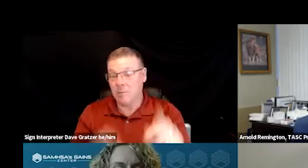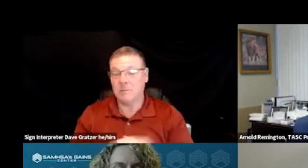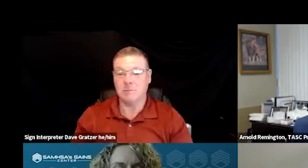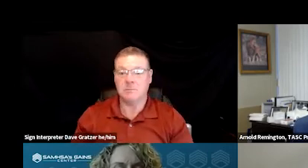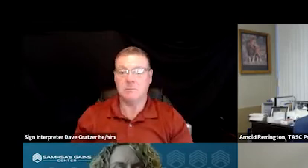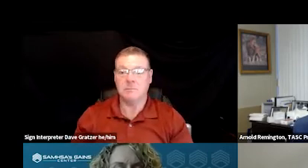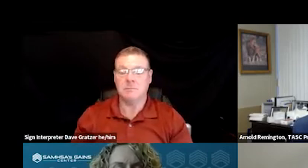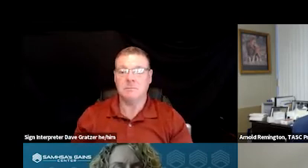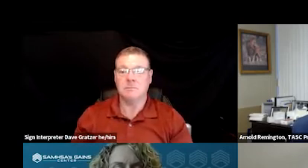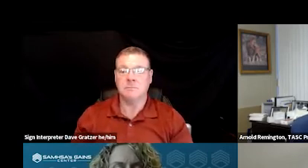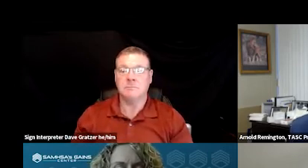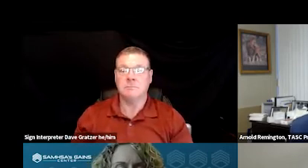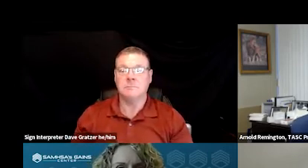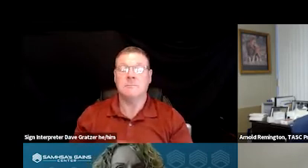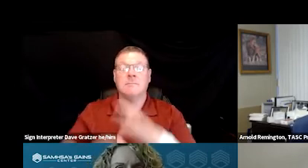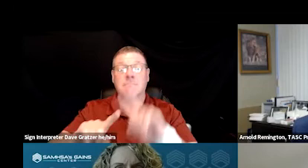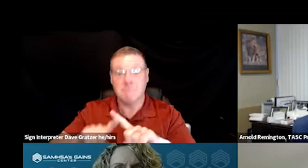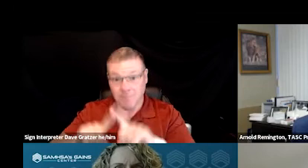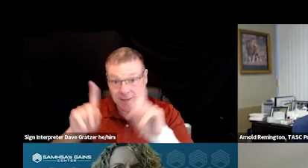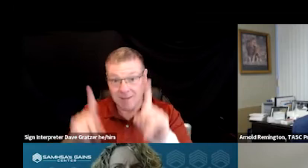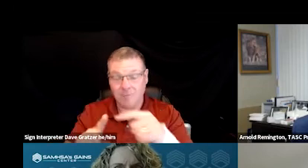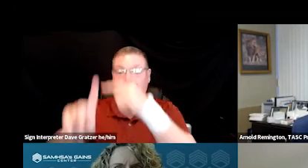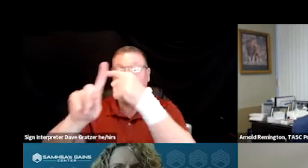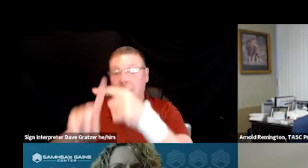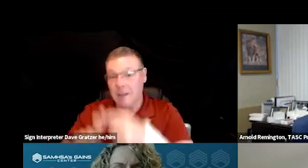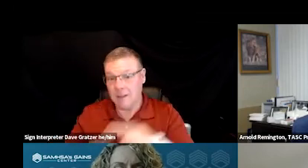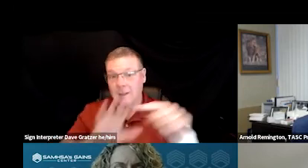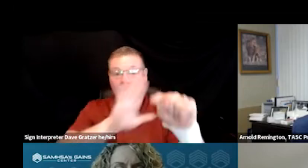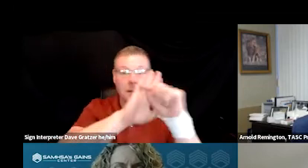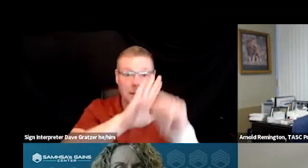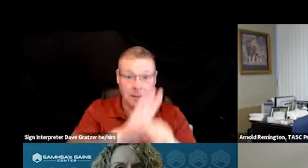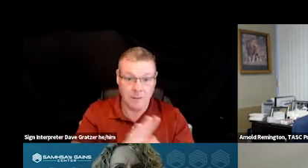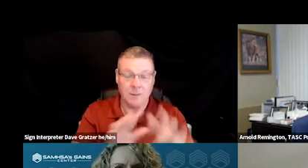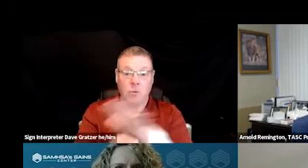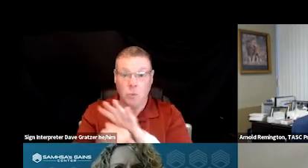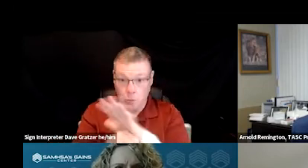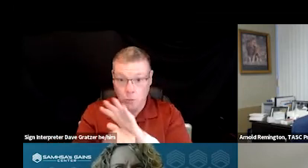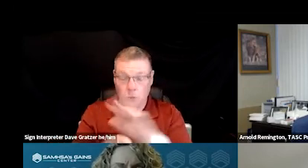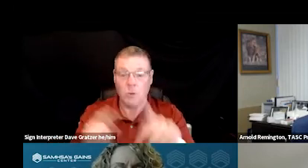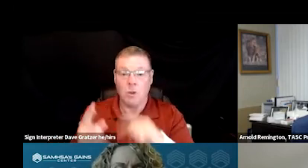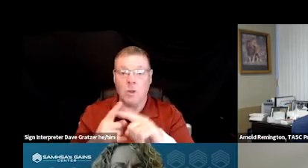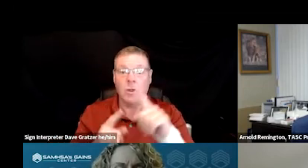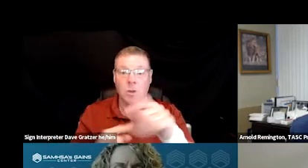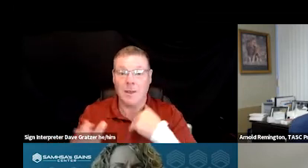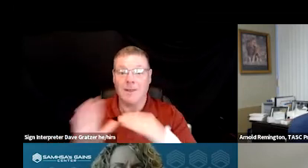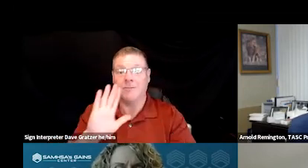However, the difference in the pros and cons of everything being local is when you have peaks and spikes in volume,